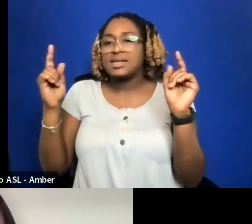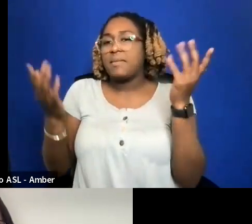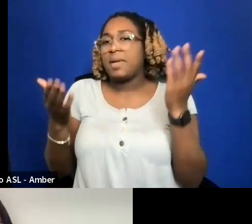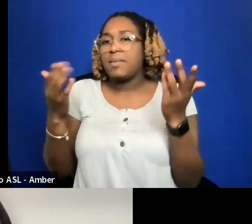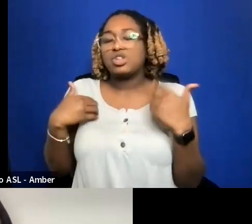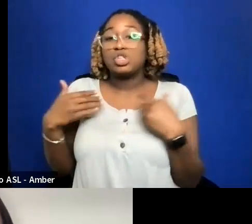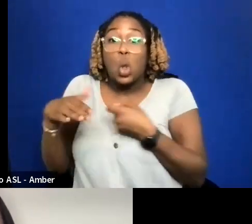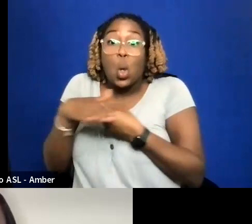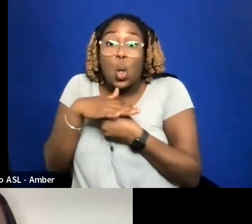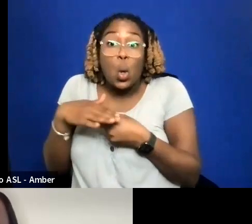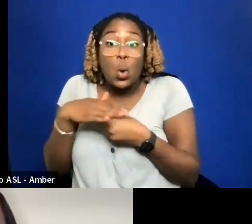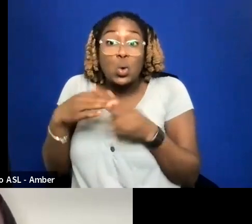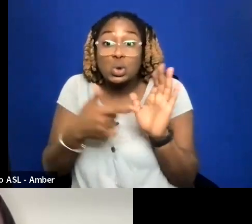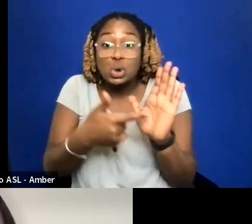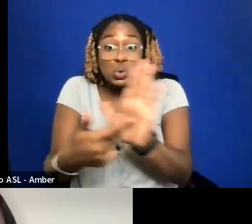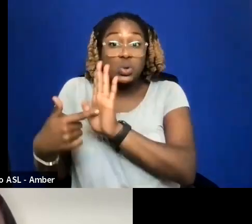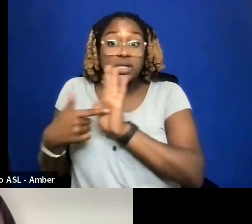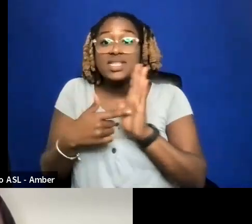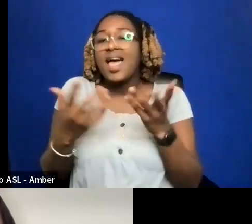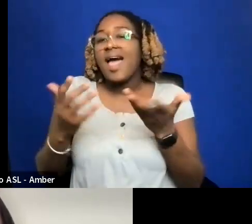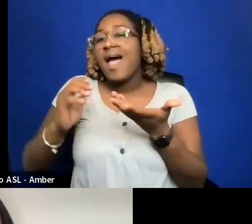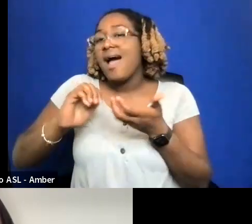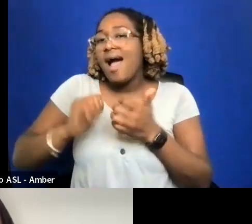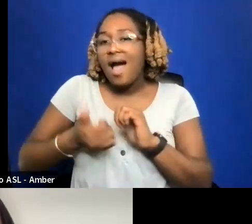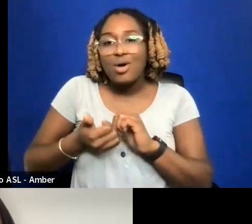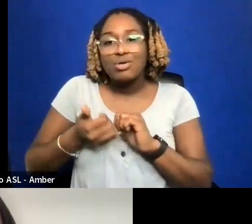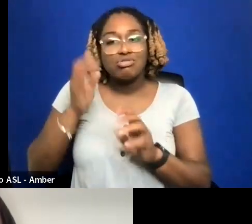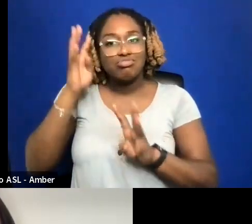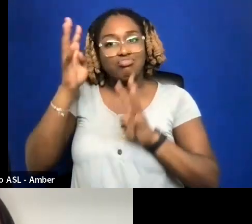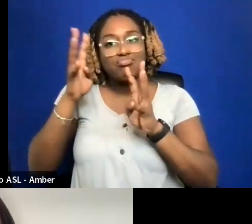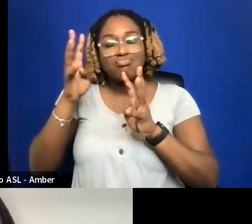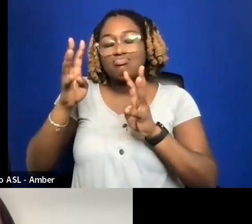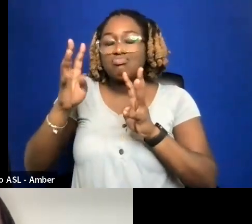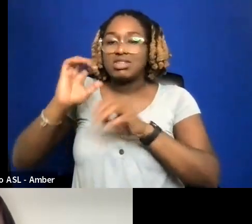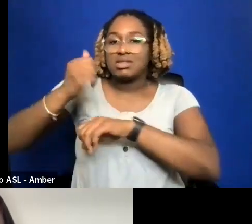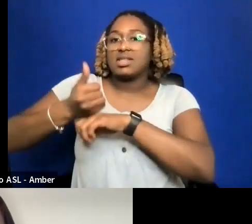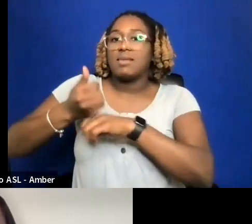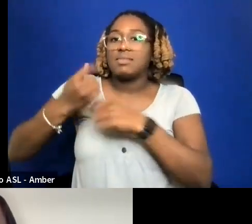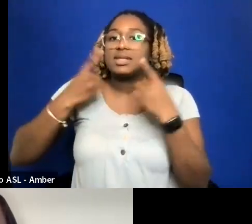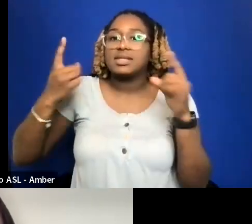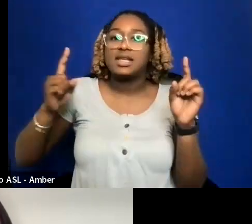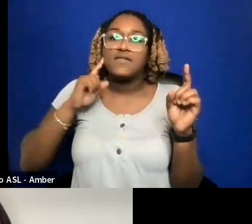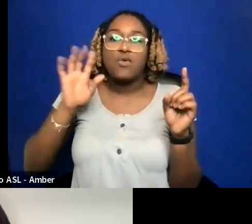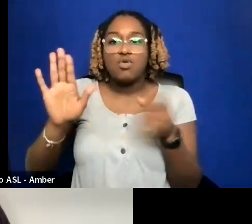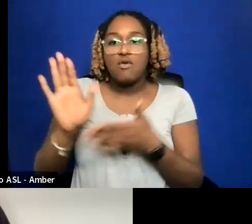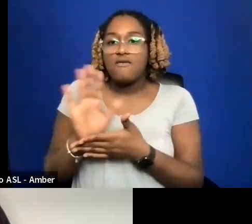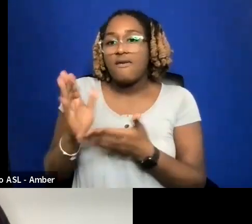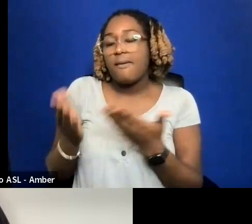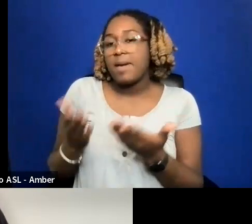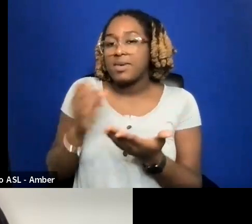SO HOW DO YOU CREATE SUCCESS FOR YOUR FILM EVEN THOUGH IT MIGHT NOT BE THIS LEVEL THAT MAYBE WAS